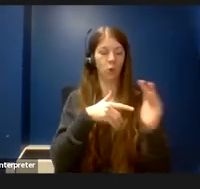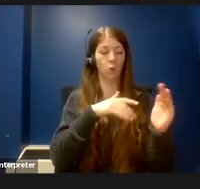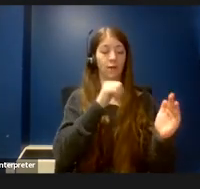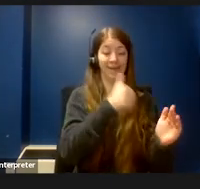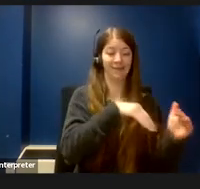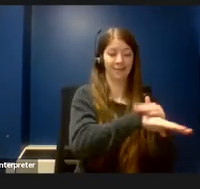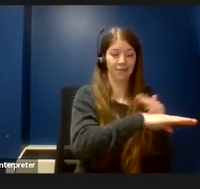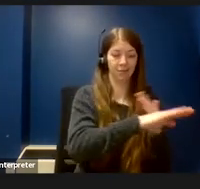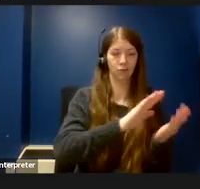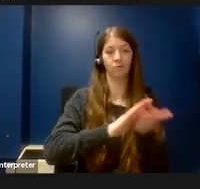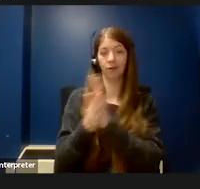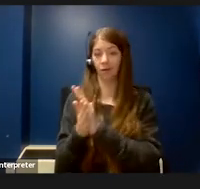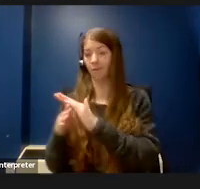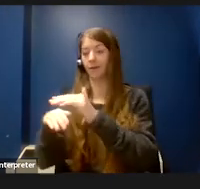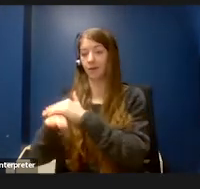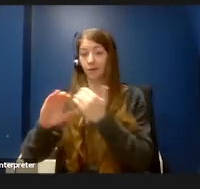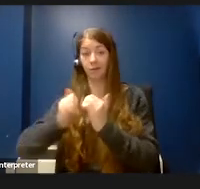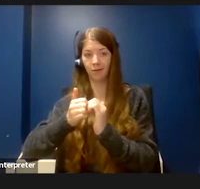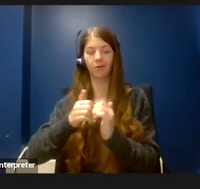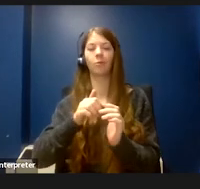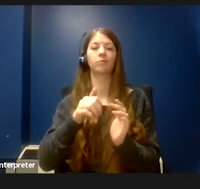Not only is the inaccessible environment itself